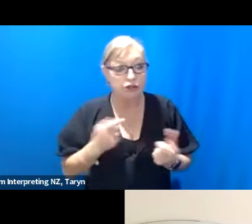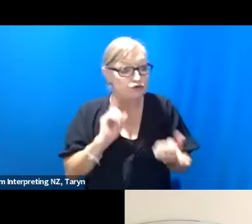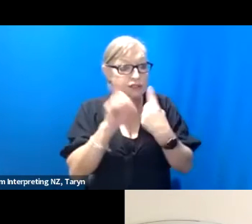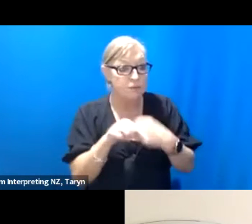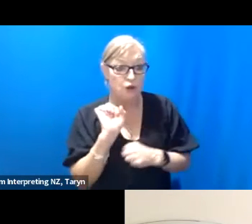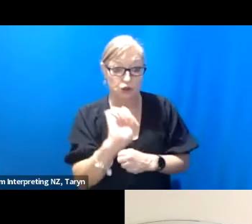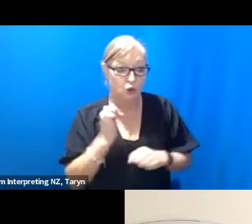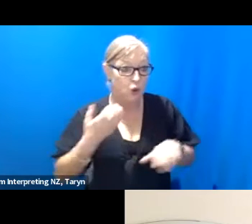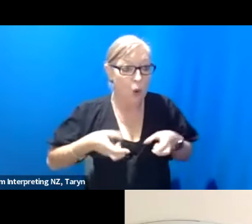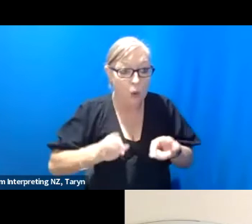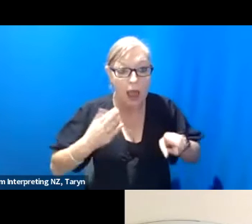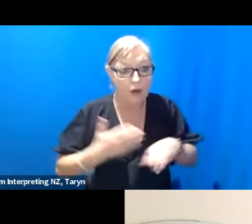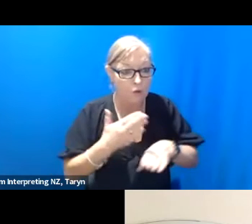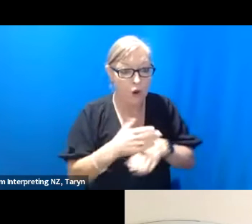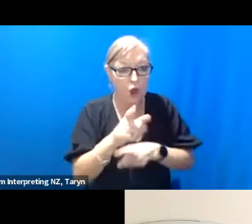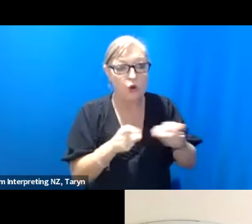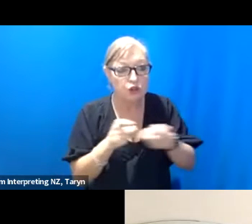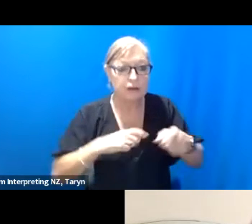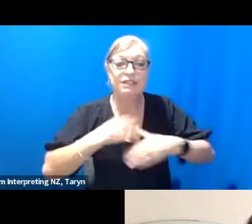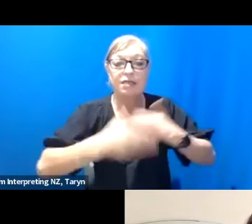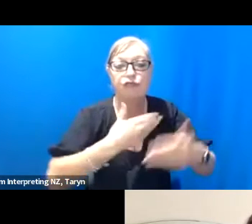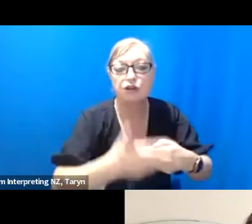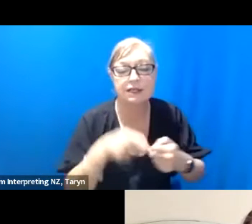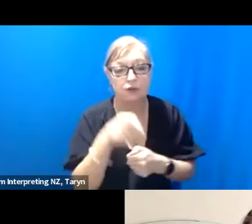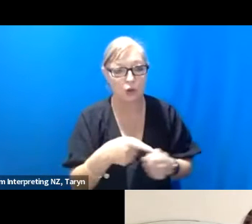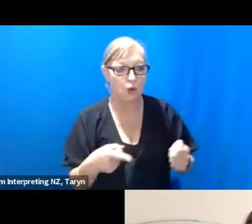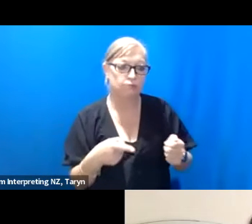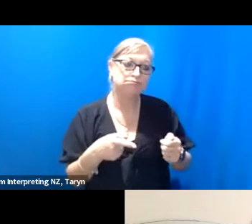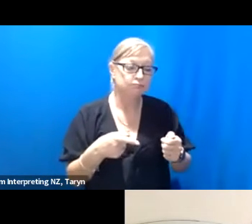process so you're the one that calls the shots, but you know I mean was there any pushback from